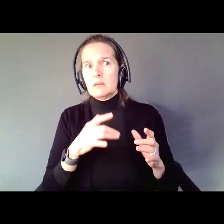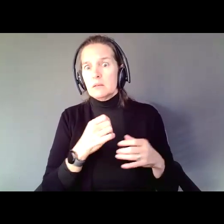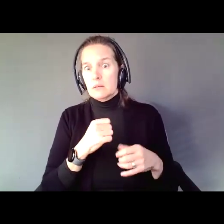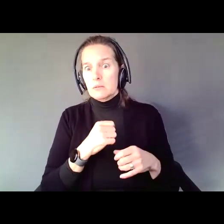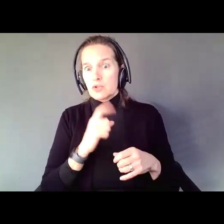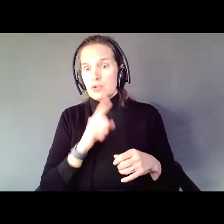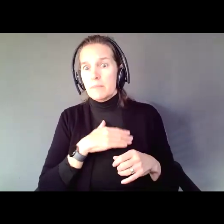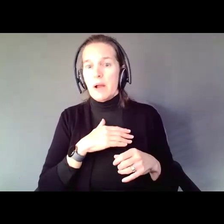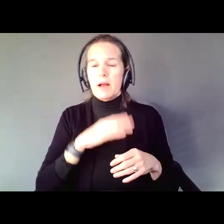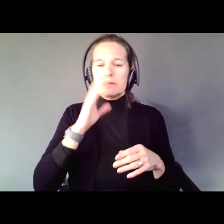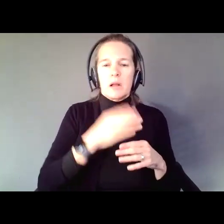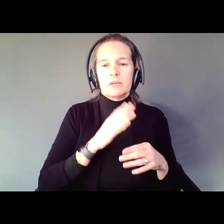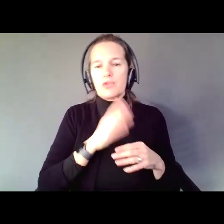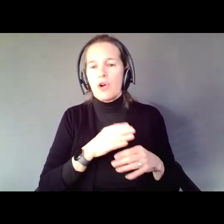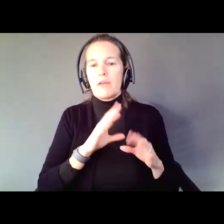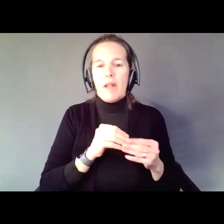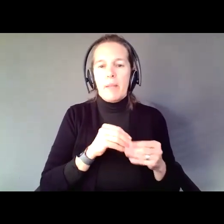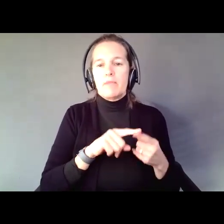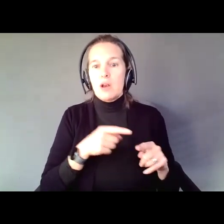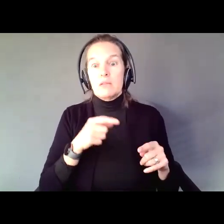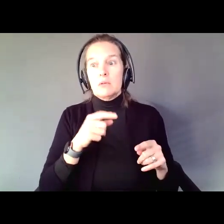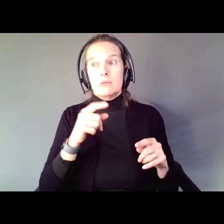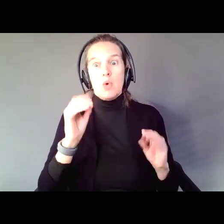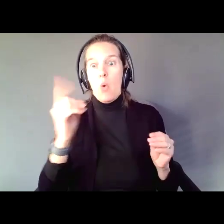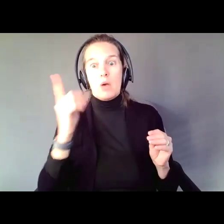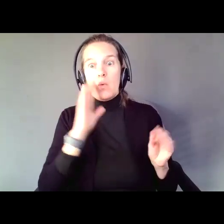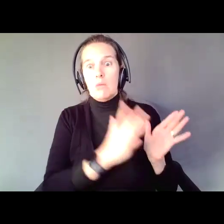family and friends, whoever will not be taken advantage of, that they will be safe? I always say, no,